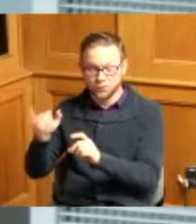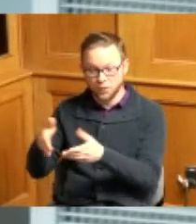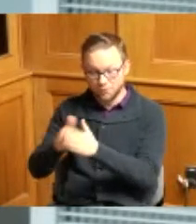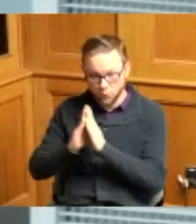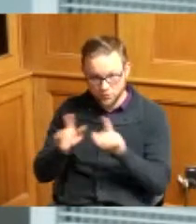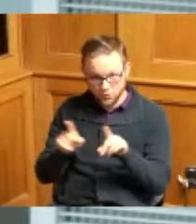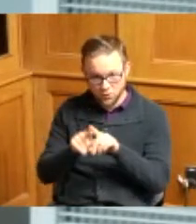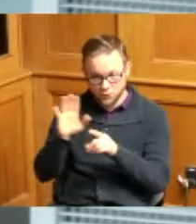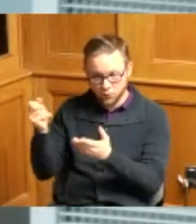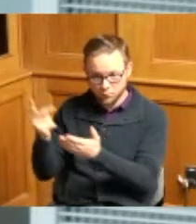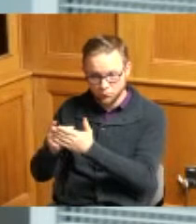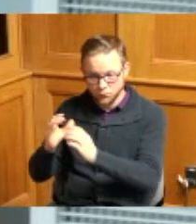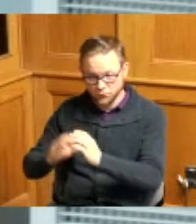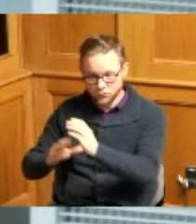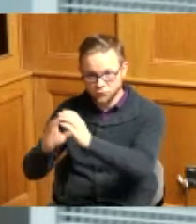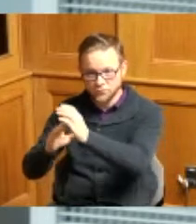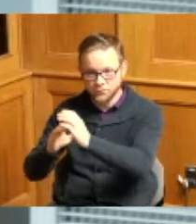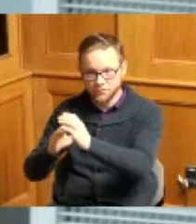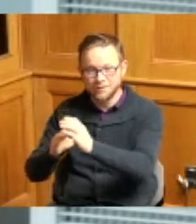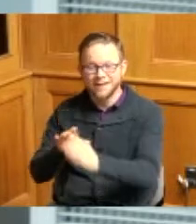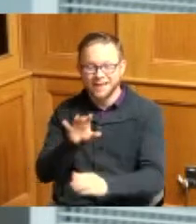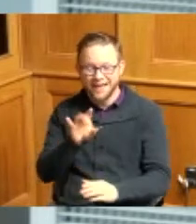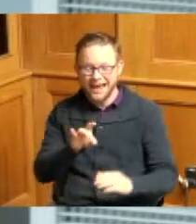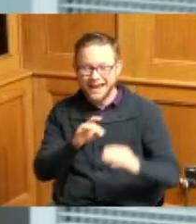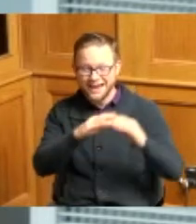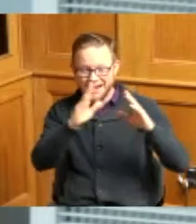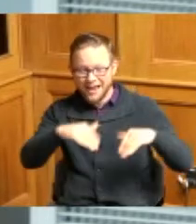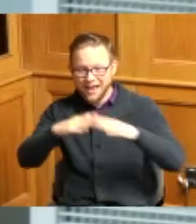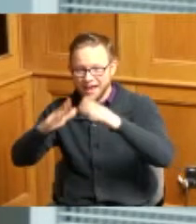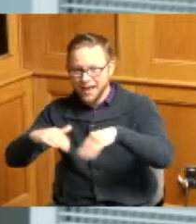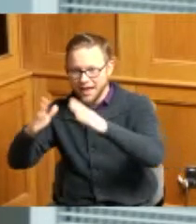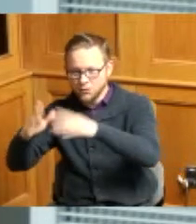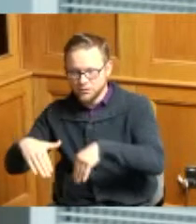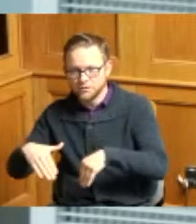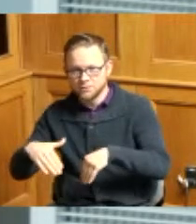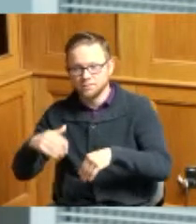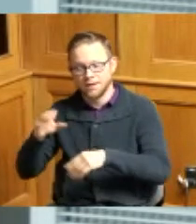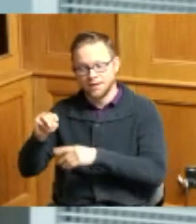specifically the demolition of eight residential structures that have been acquired by MSD under